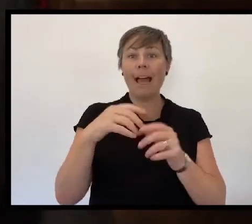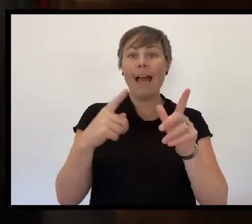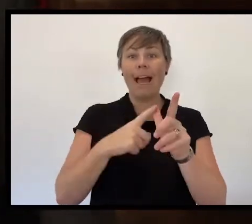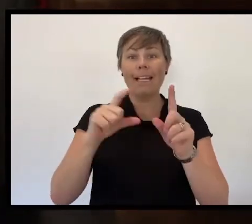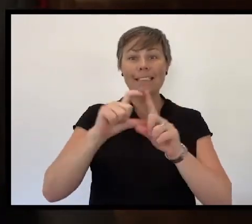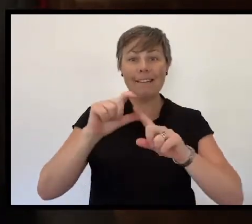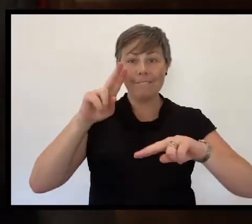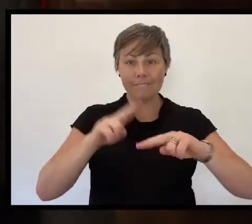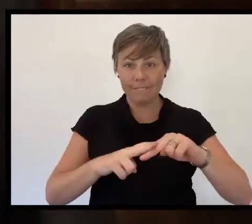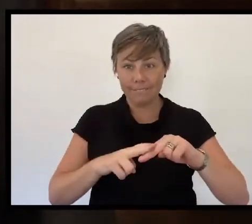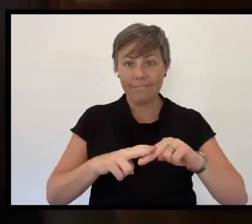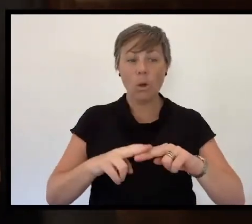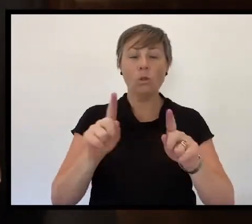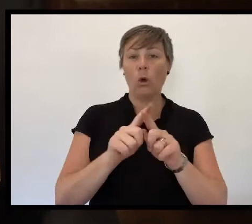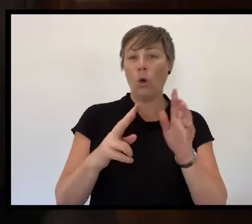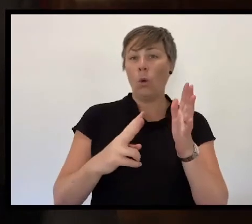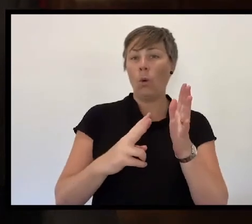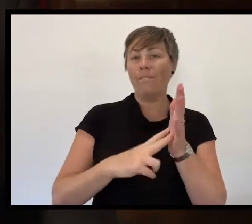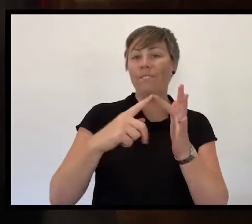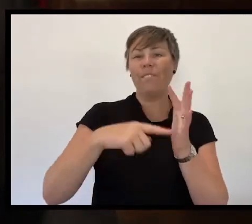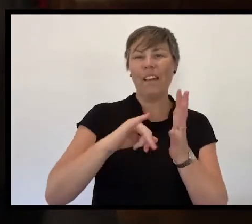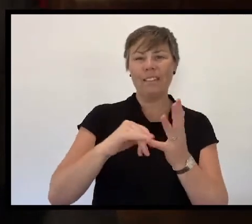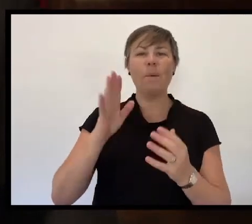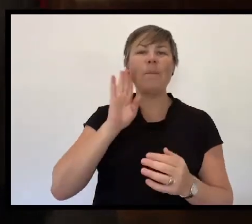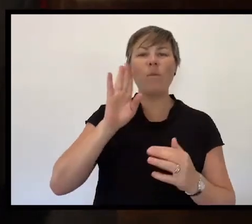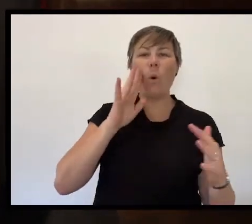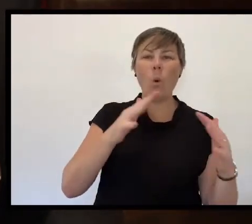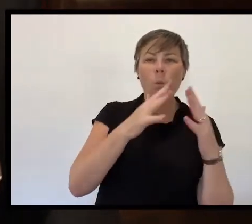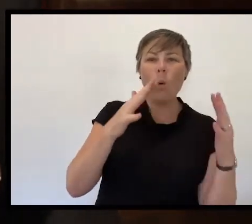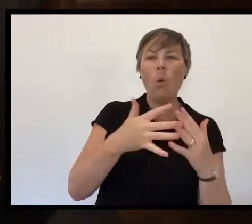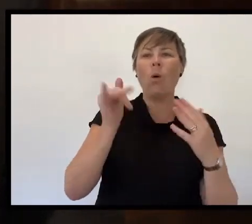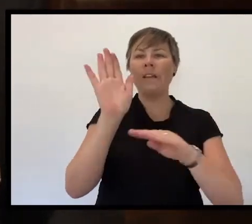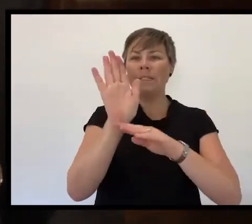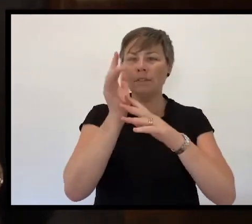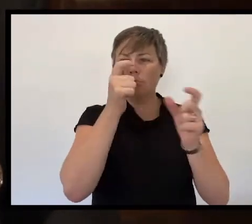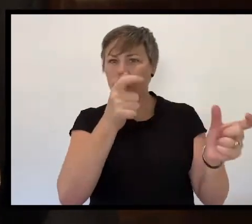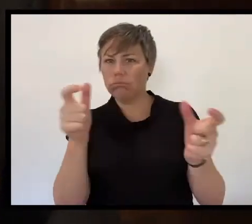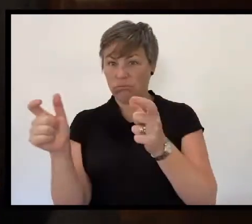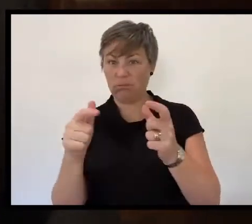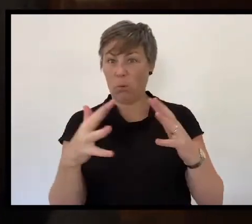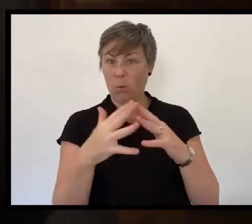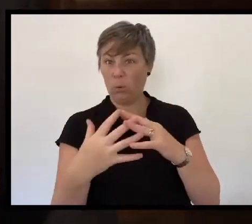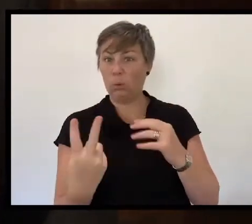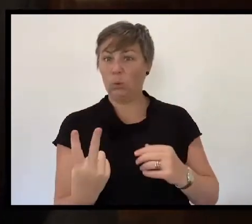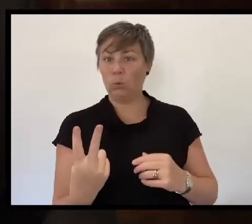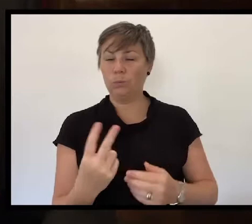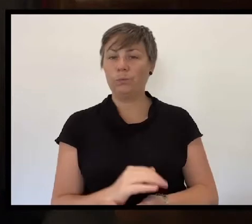and veterans of war and peacekeeping missions from the Second World War to today.